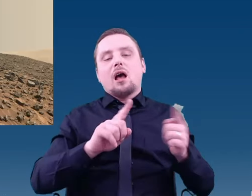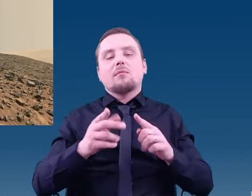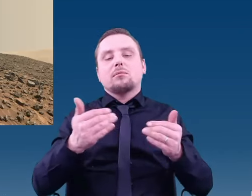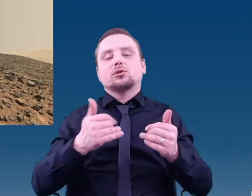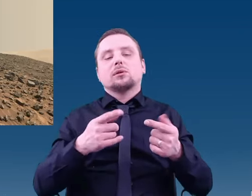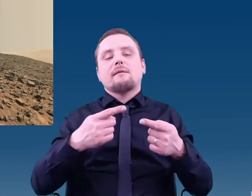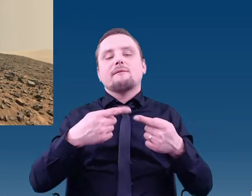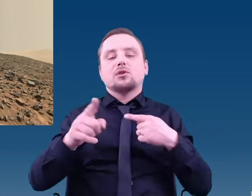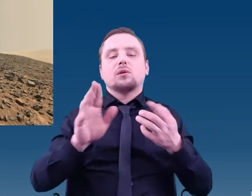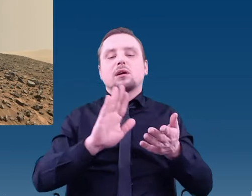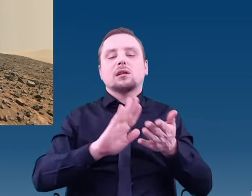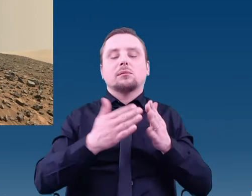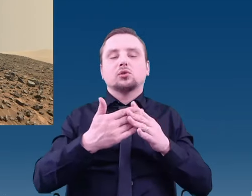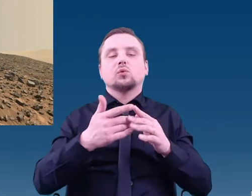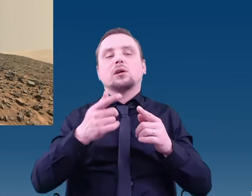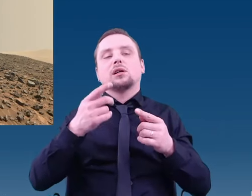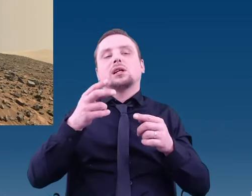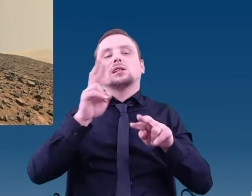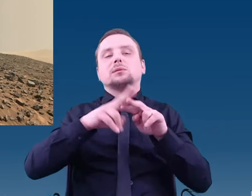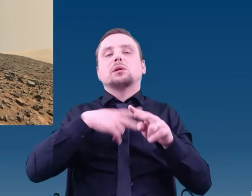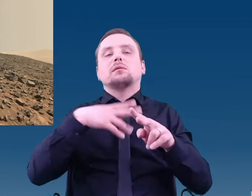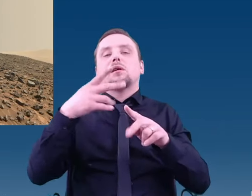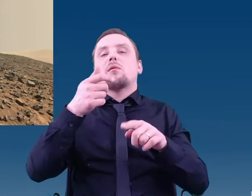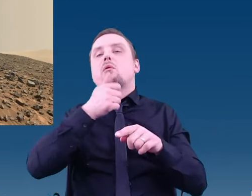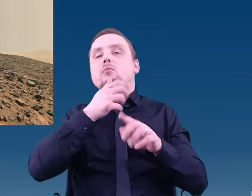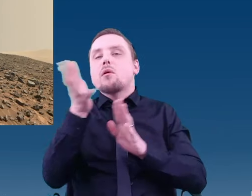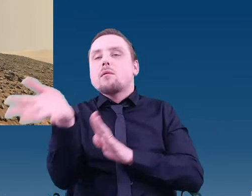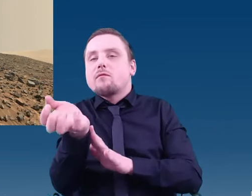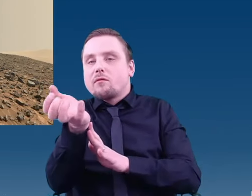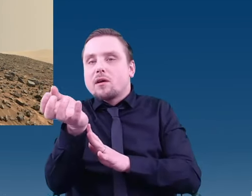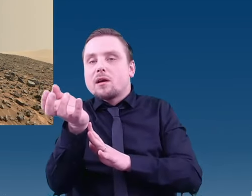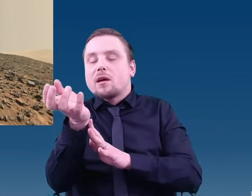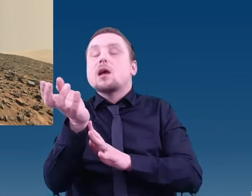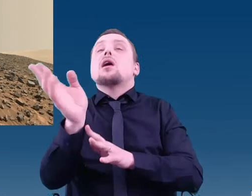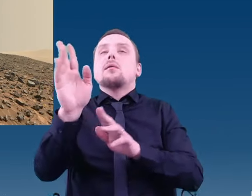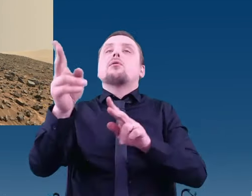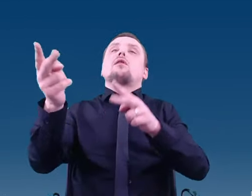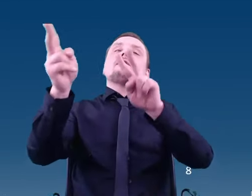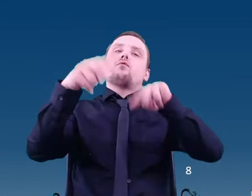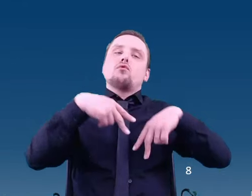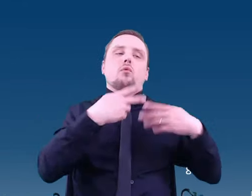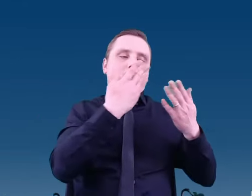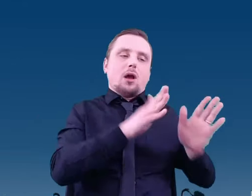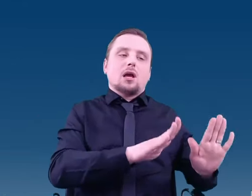I will be honest with you, these are the most probable scenarios. I hope you will agree with me.